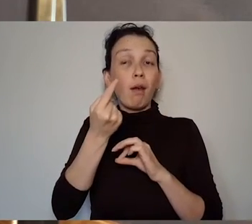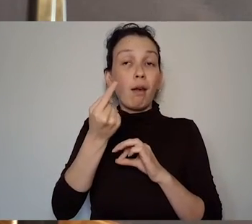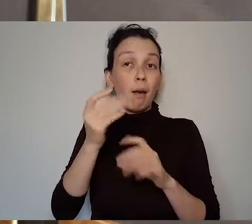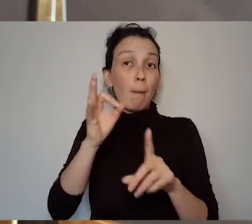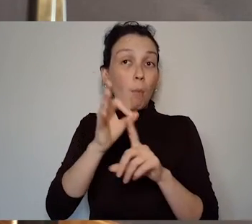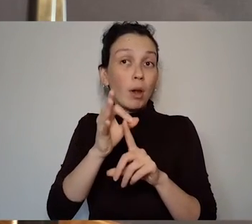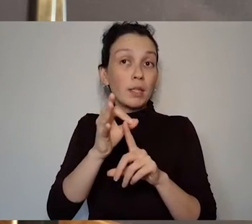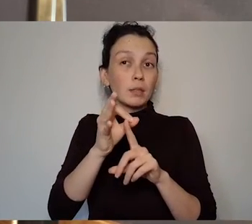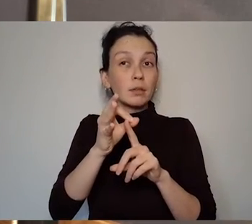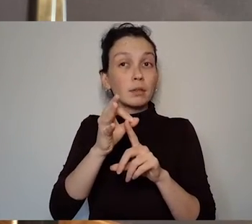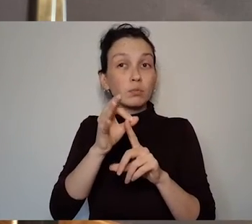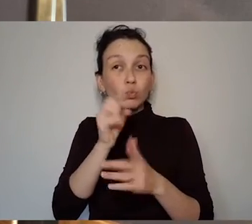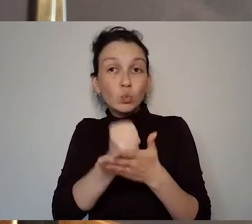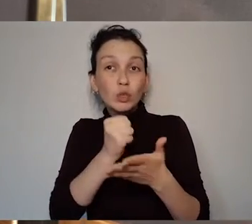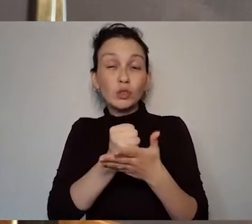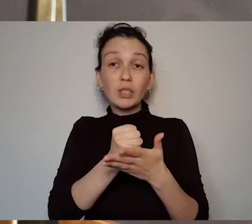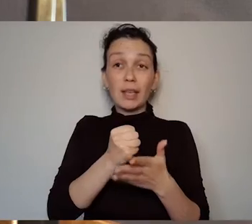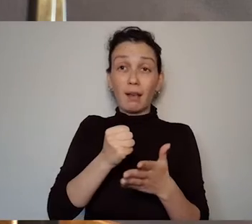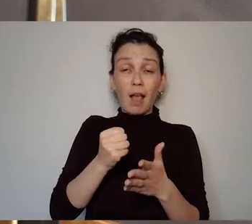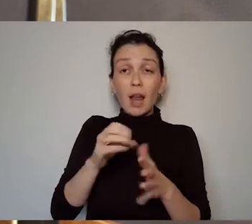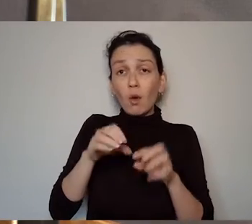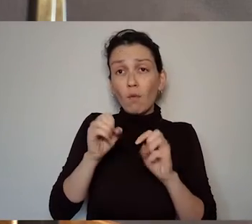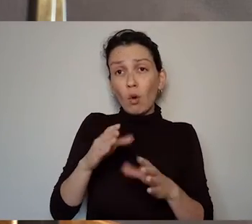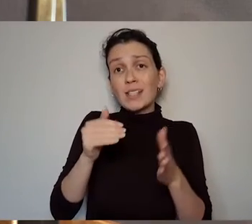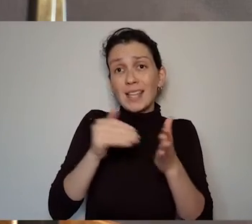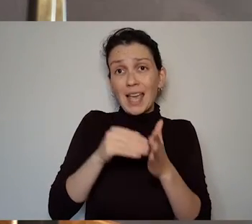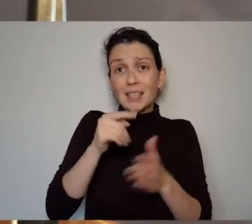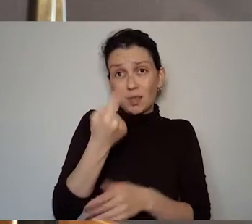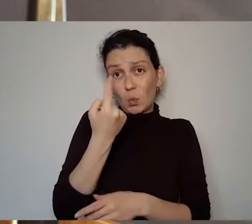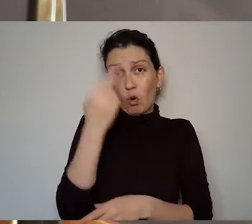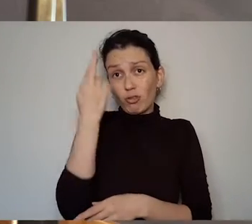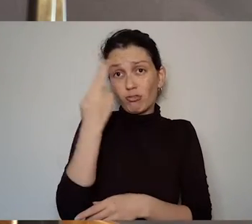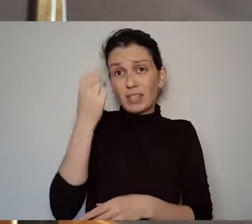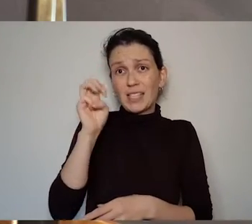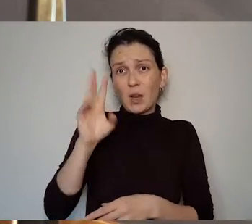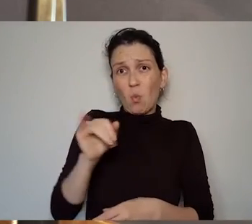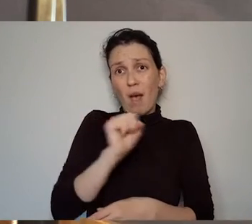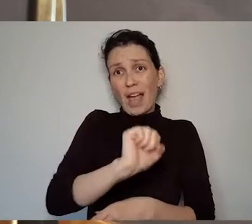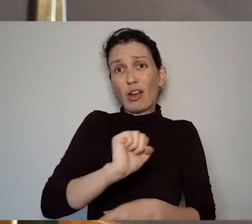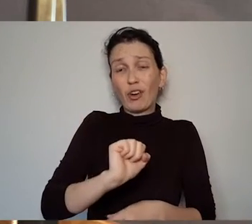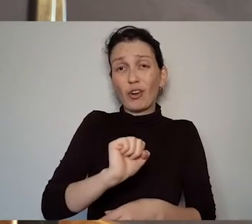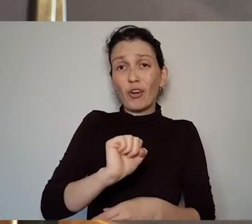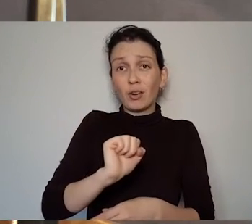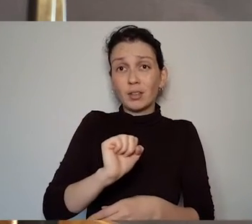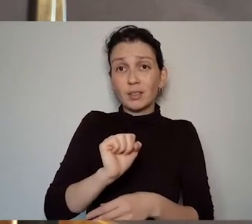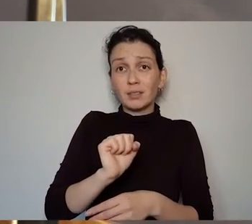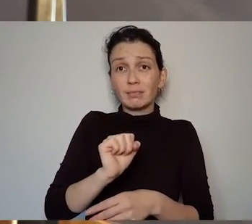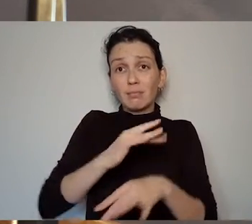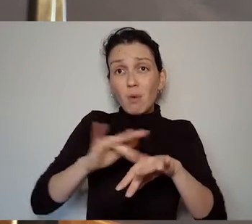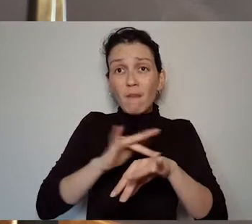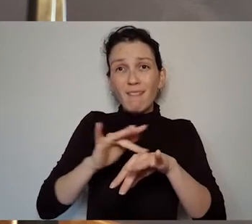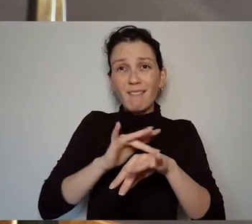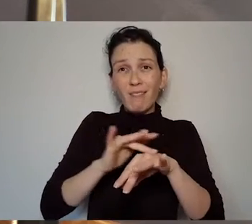that that's not the case and that when the new artistic director or well the new kind of regime